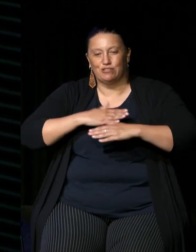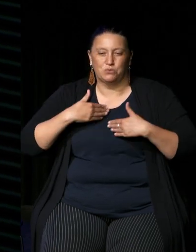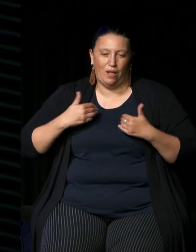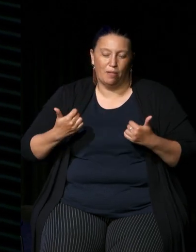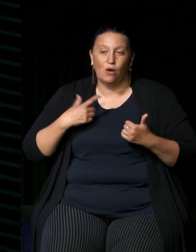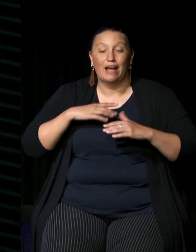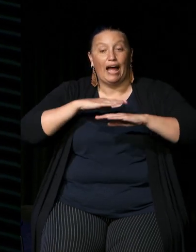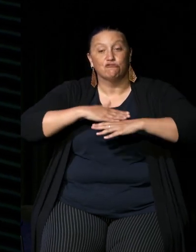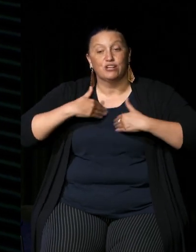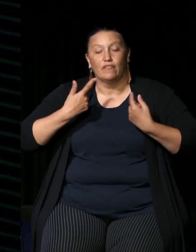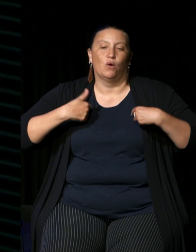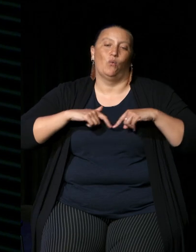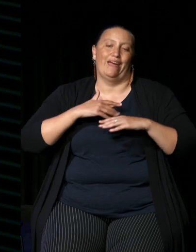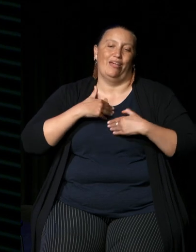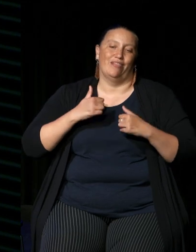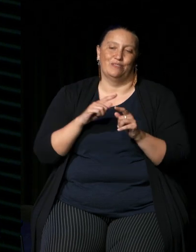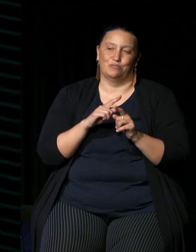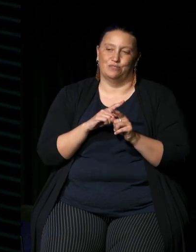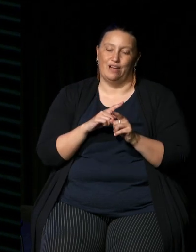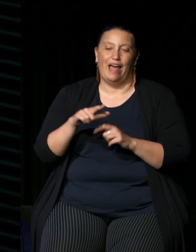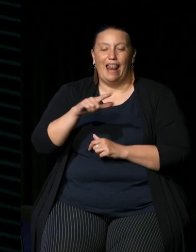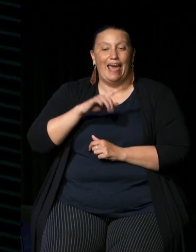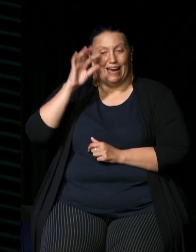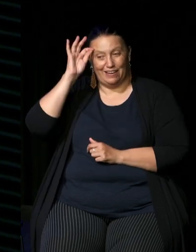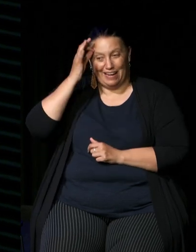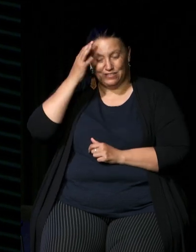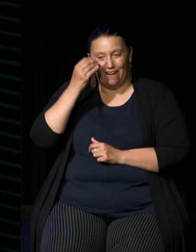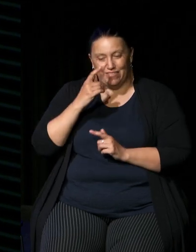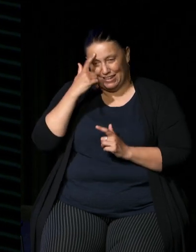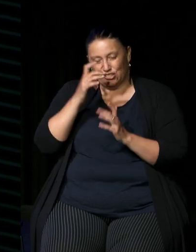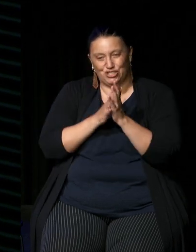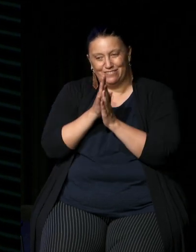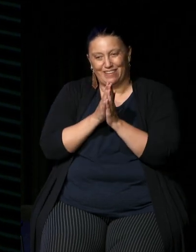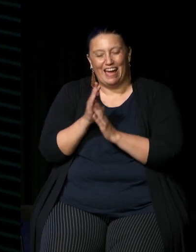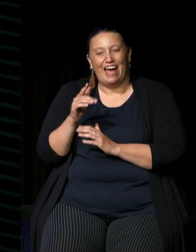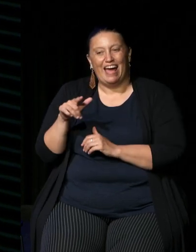healthy we're healthy and land councils have the initiative to make money we're we're not